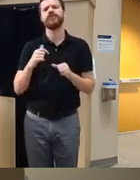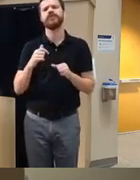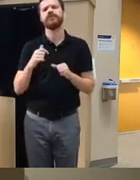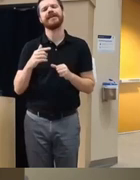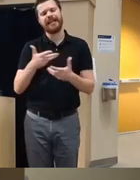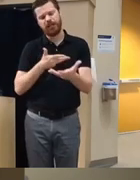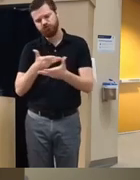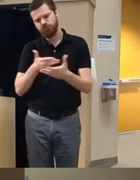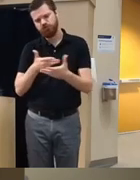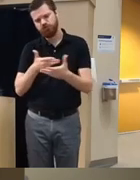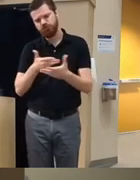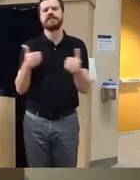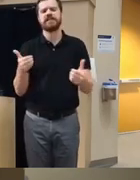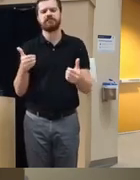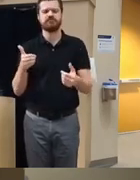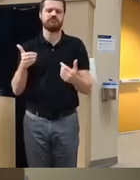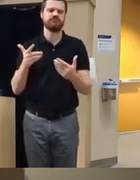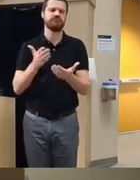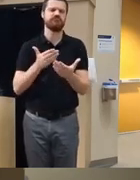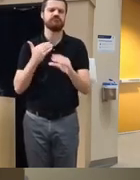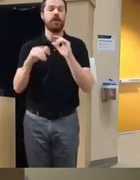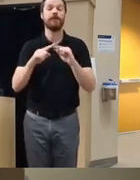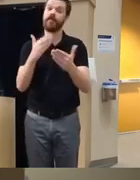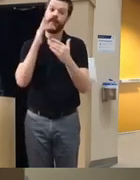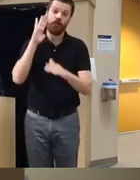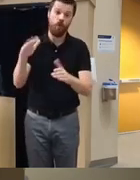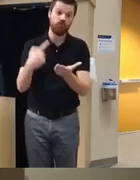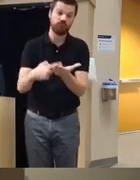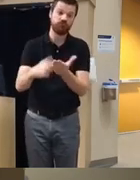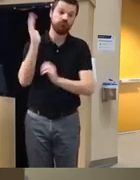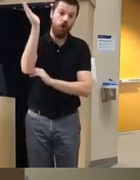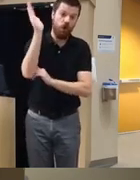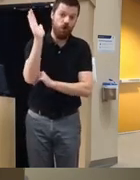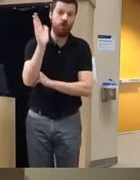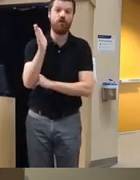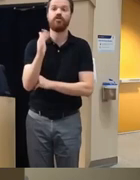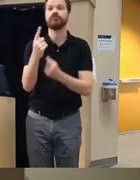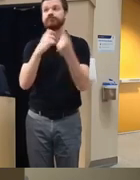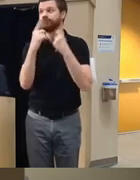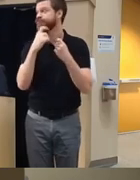a separate format but thank you so much for your talk and uh I know the training will be around